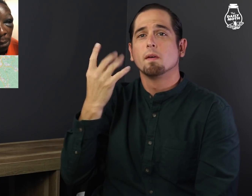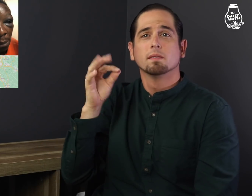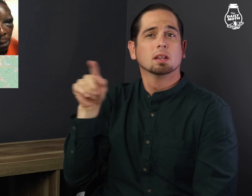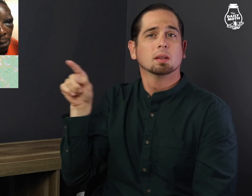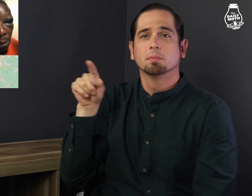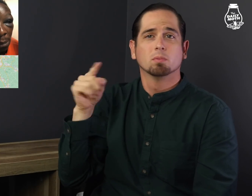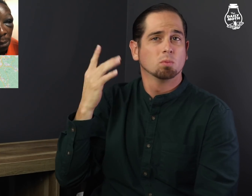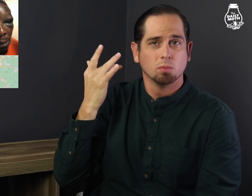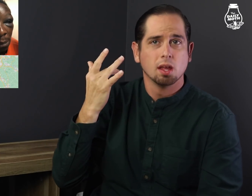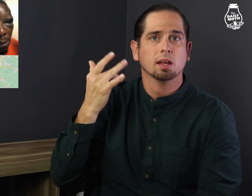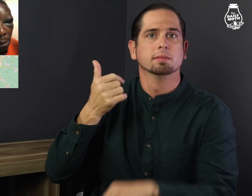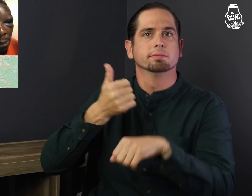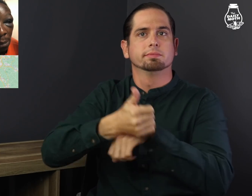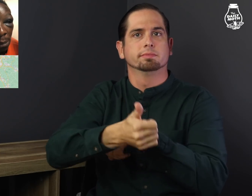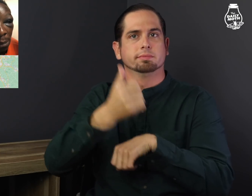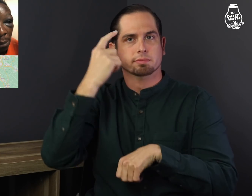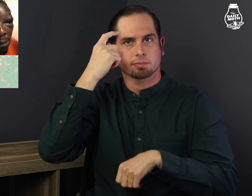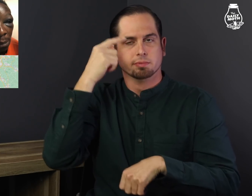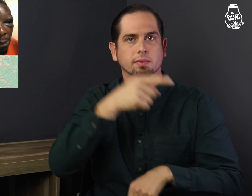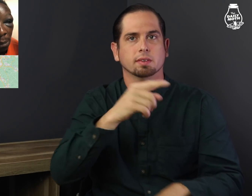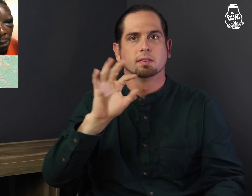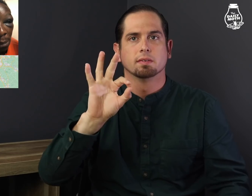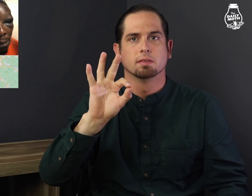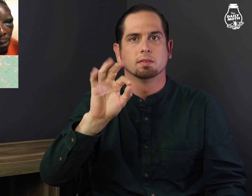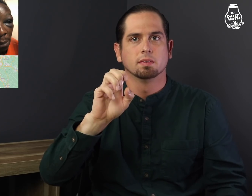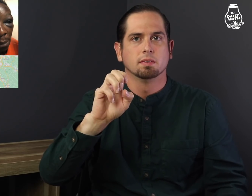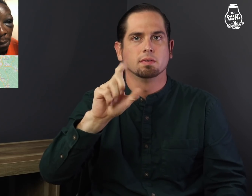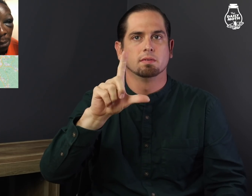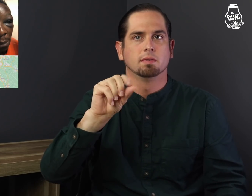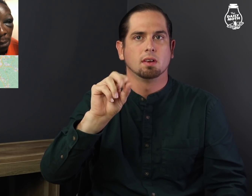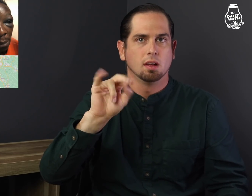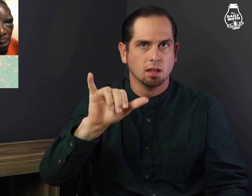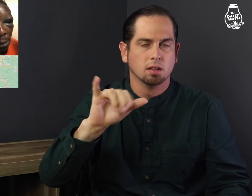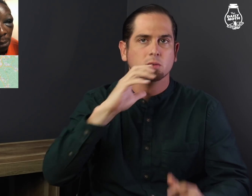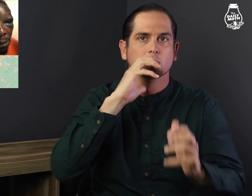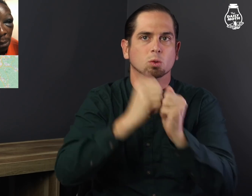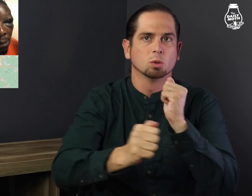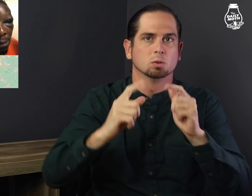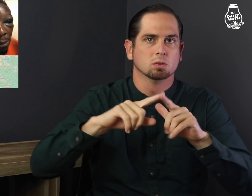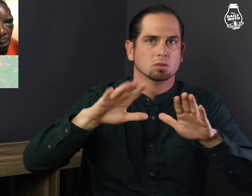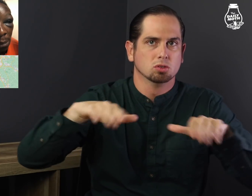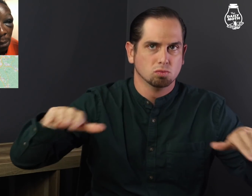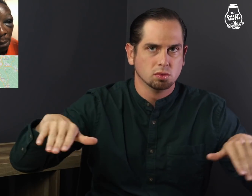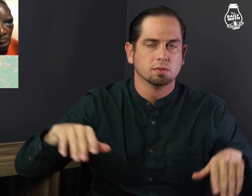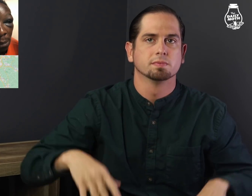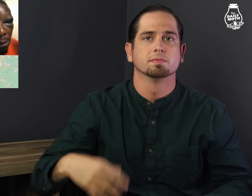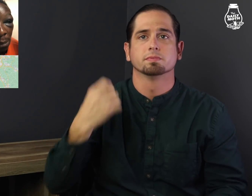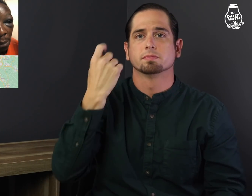one of them felony cruelty to children.